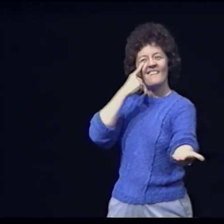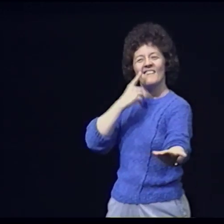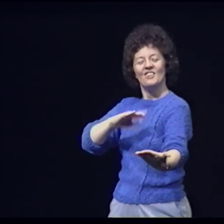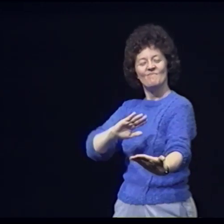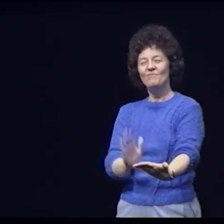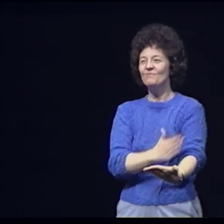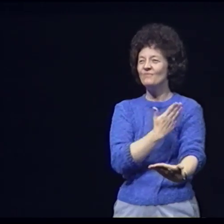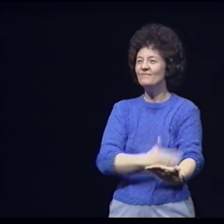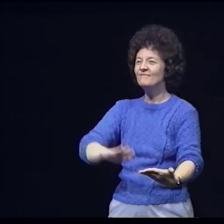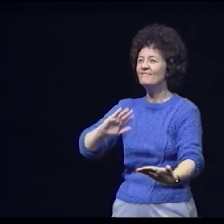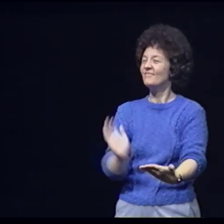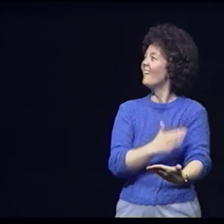Eye music